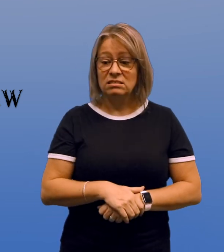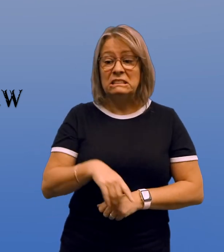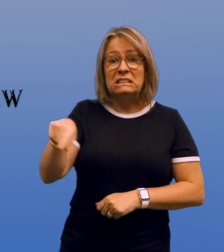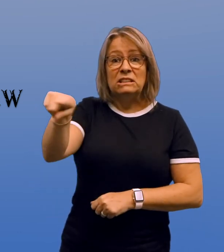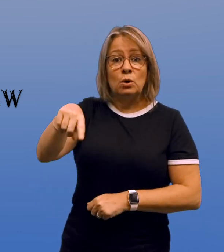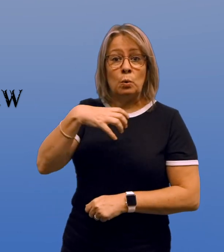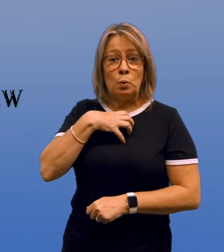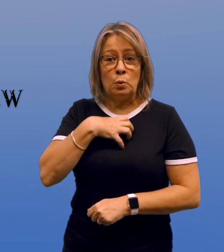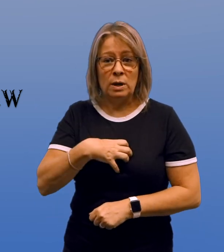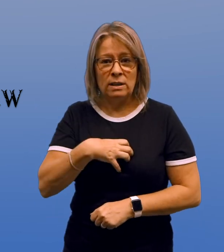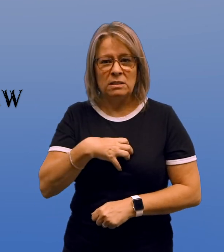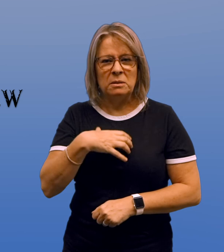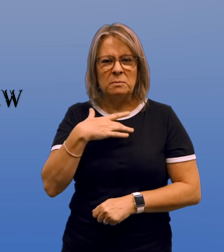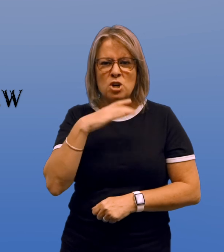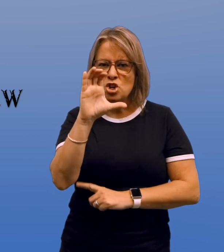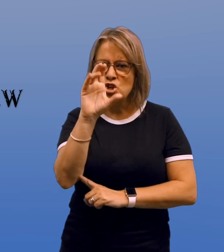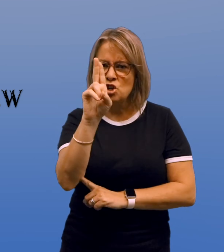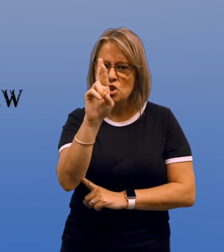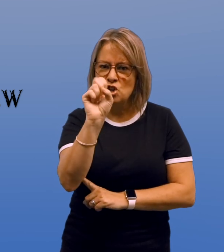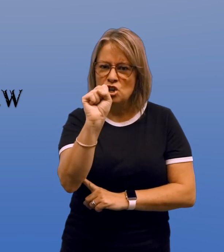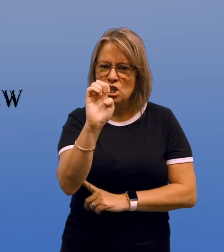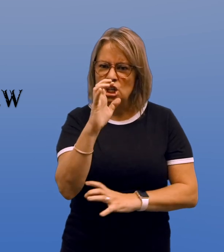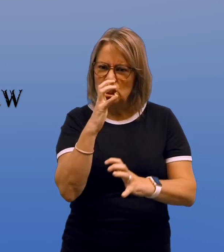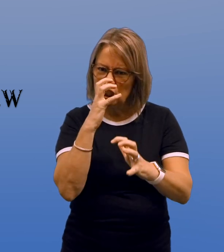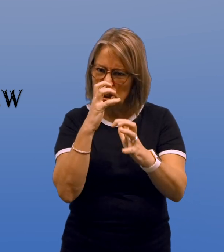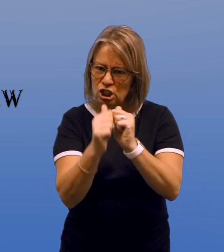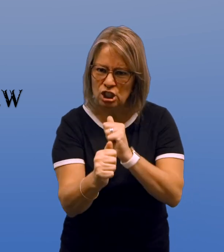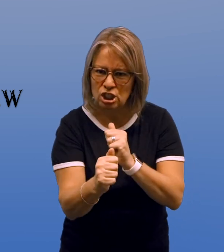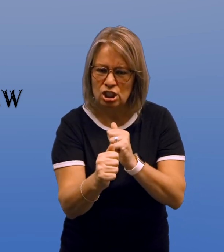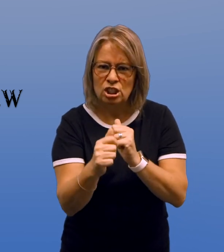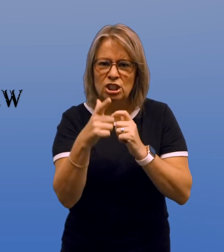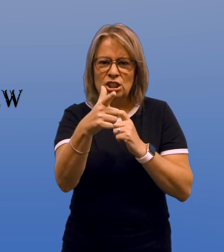These wishes involve curses.